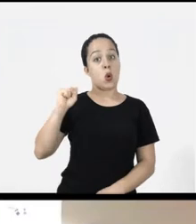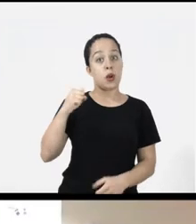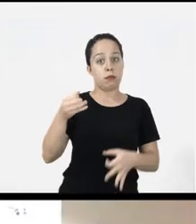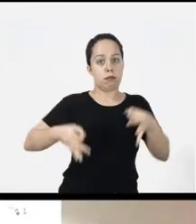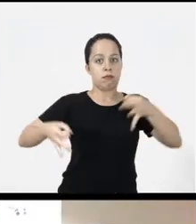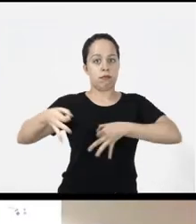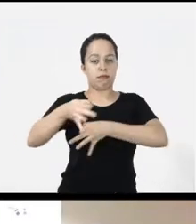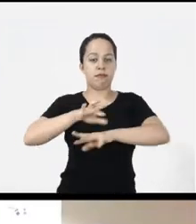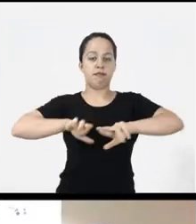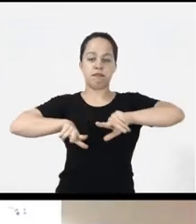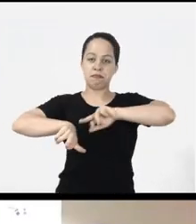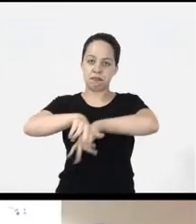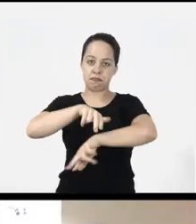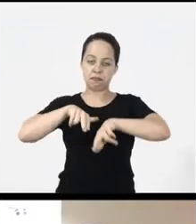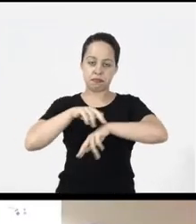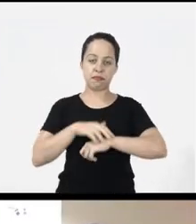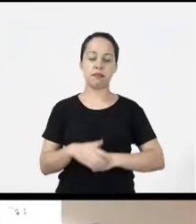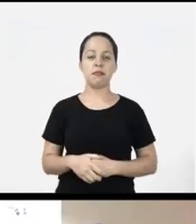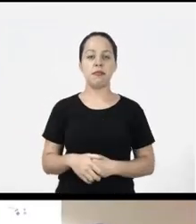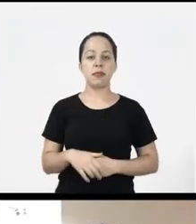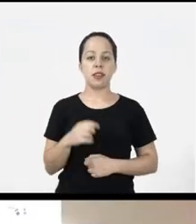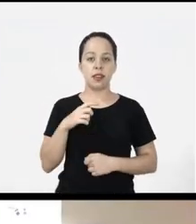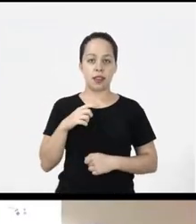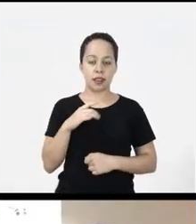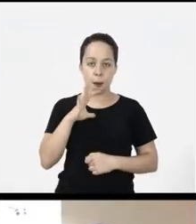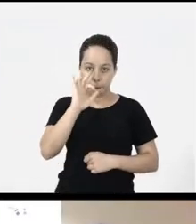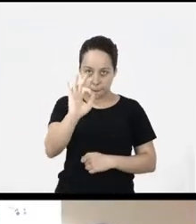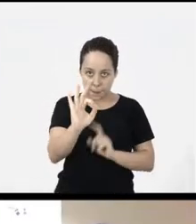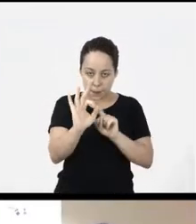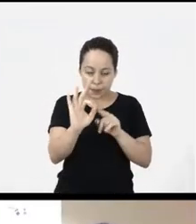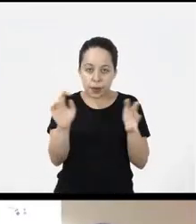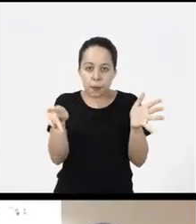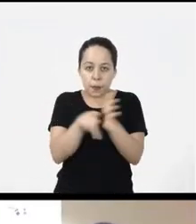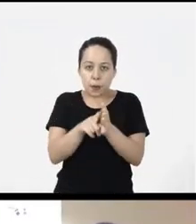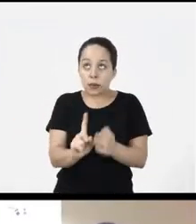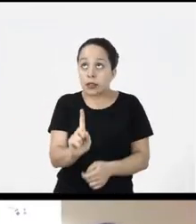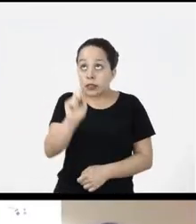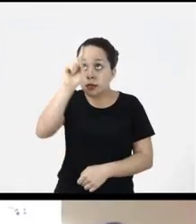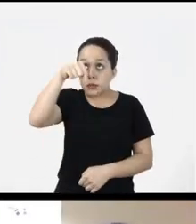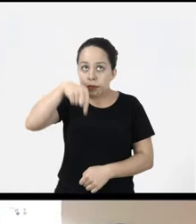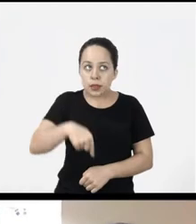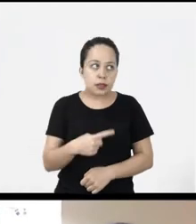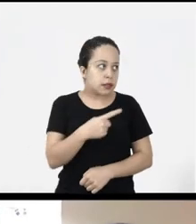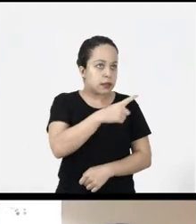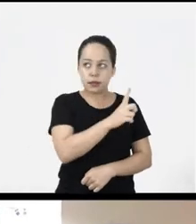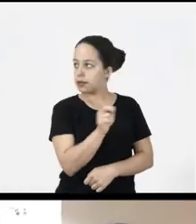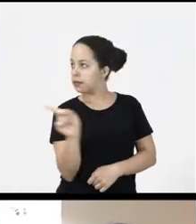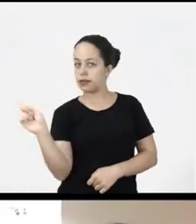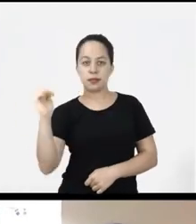least eight different buttons, hit the button that relates to the arrow up right down